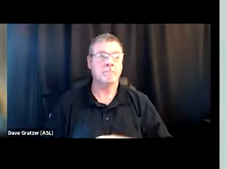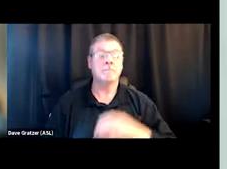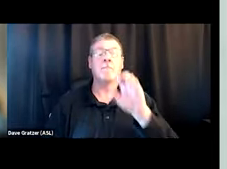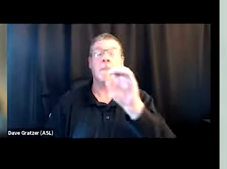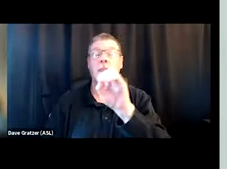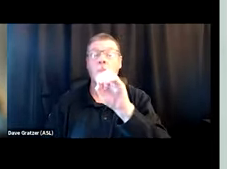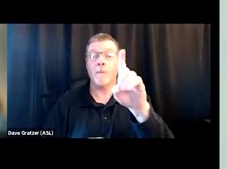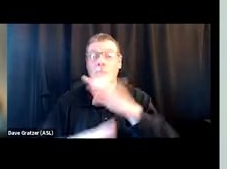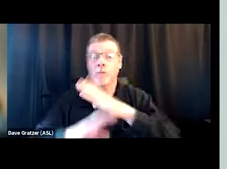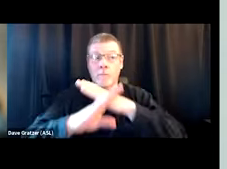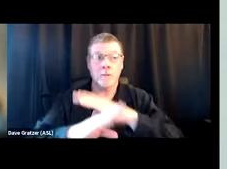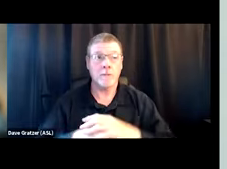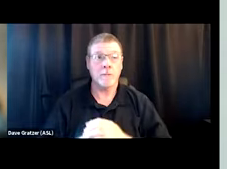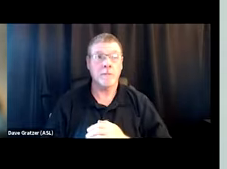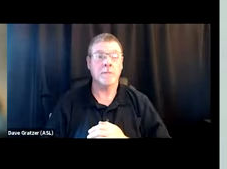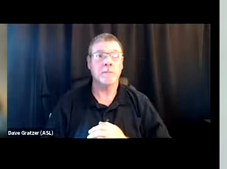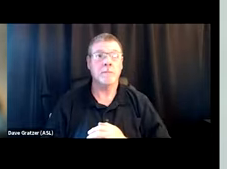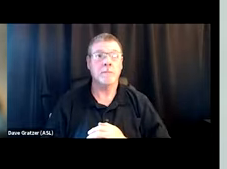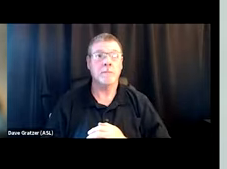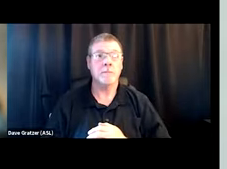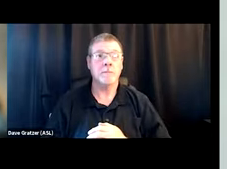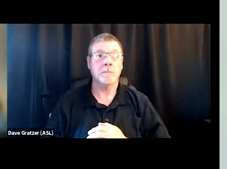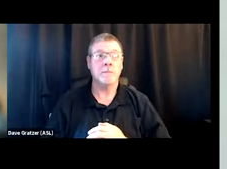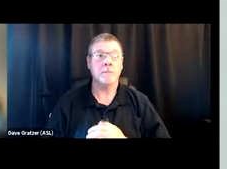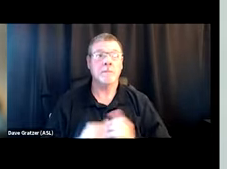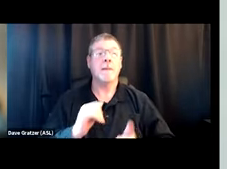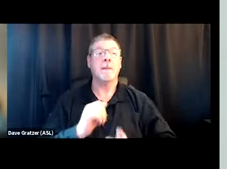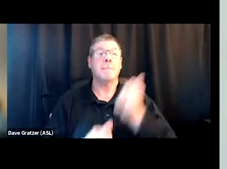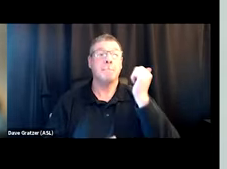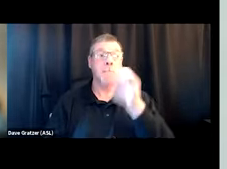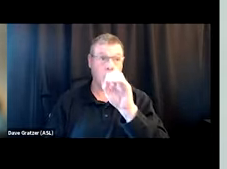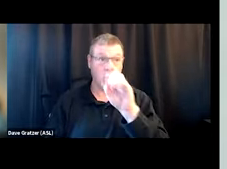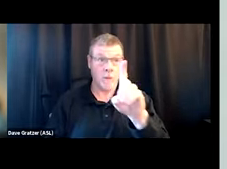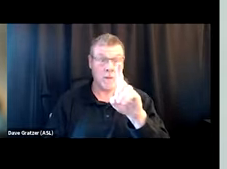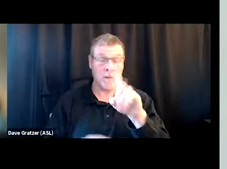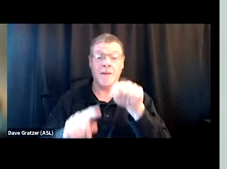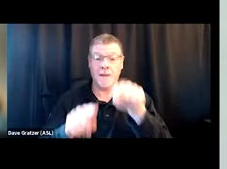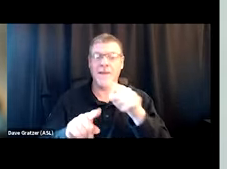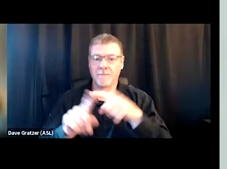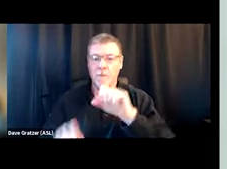This quote, I believe, "Most of our ODs," and this is from someone from down South who told us